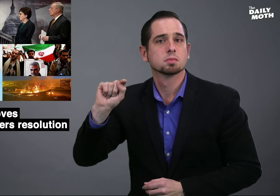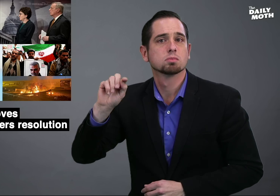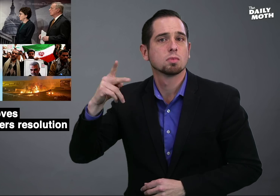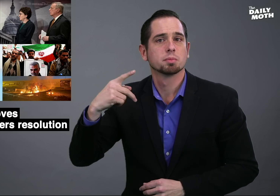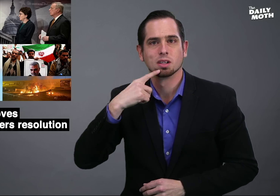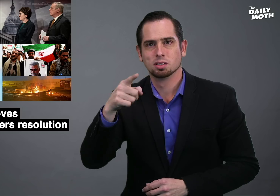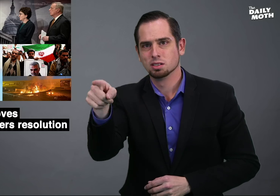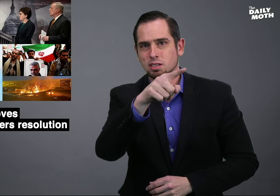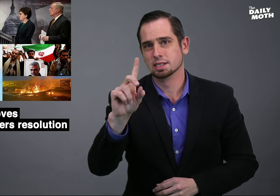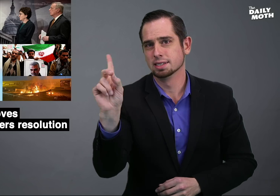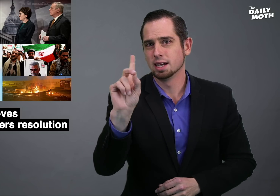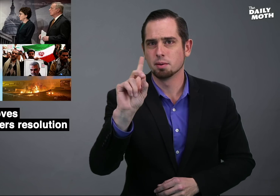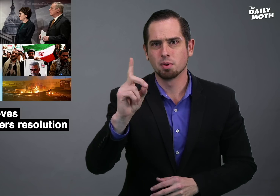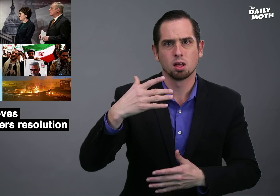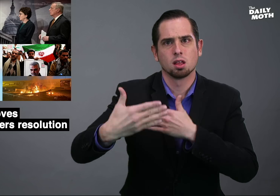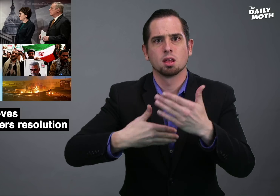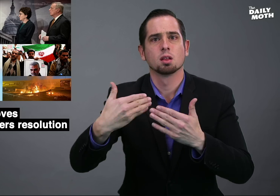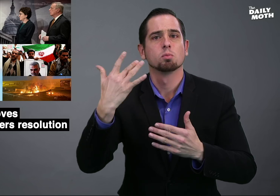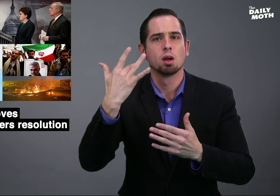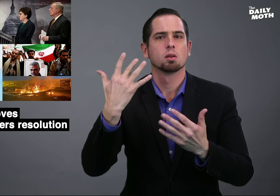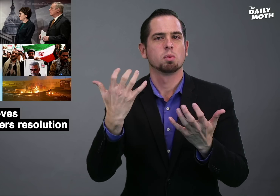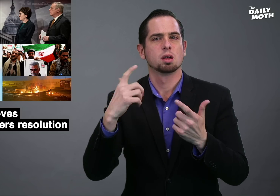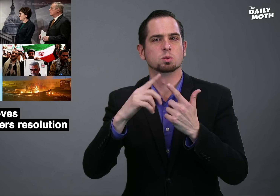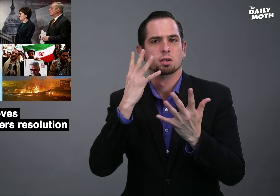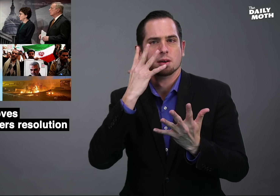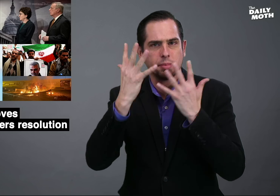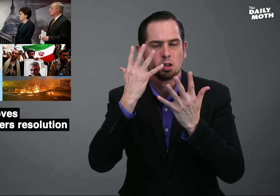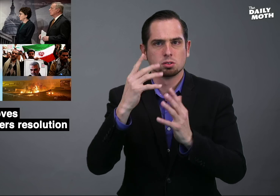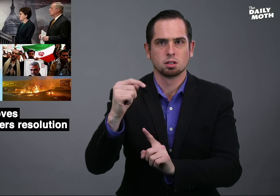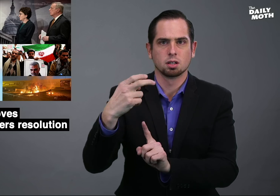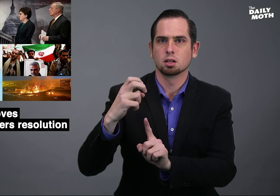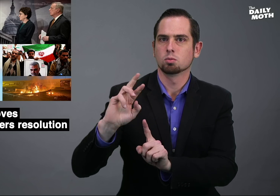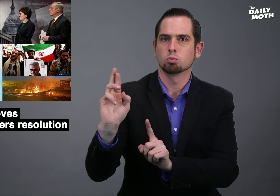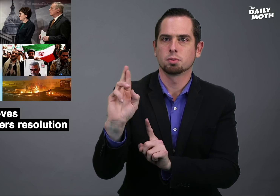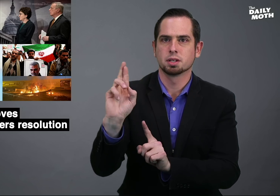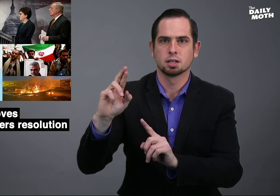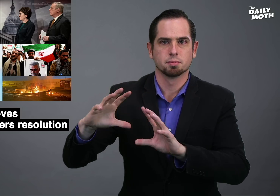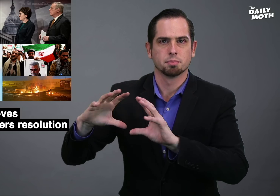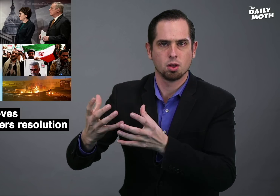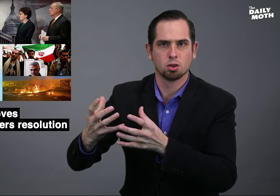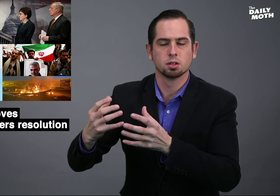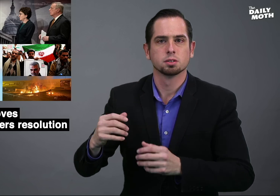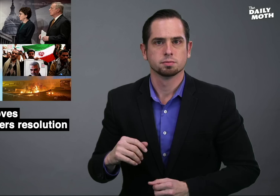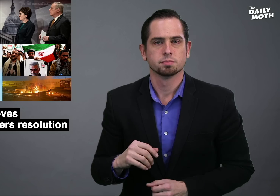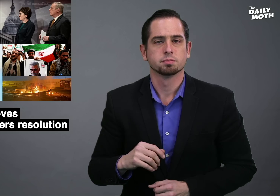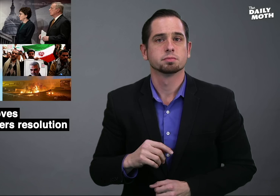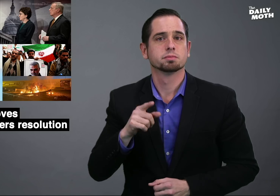He said Democrats are doing this to embarrass the Republican Party.